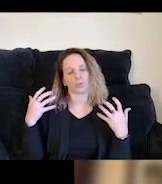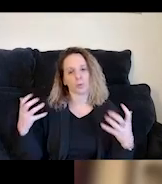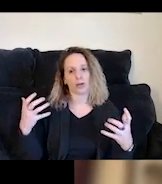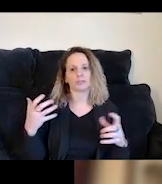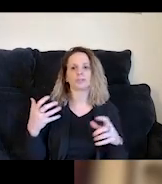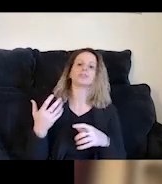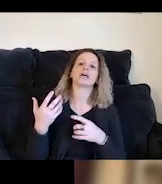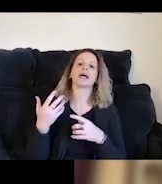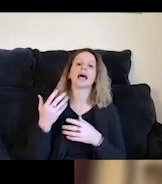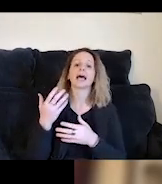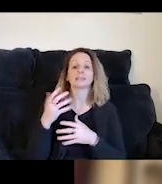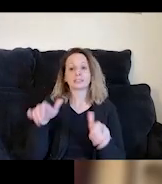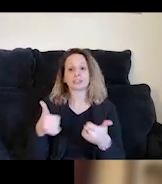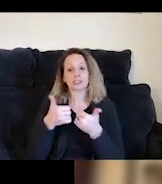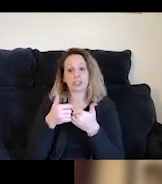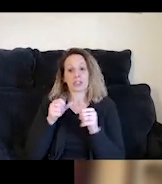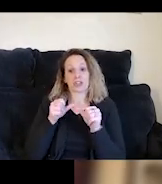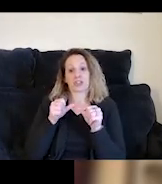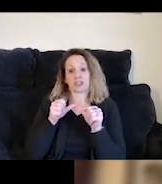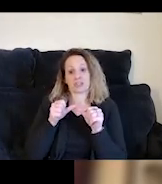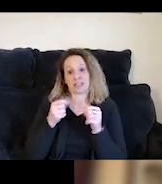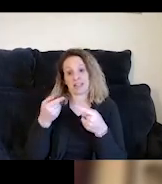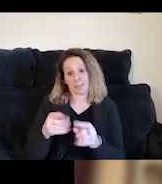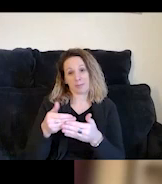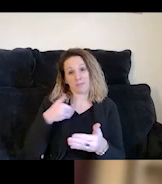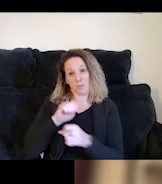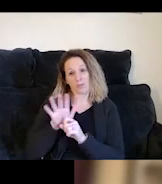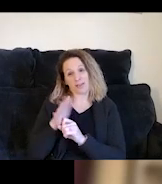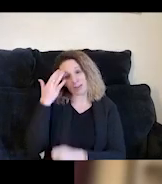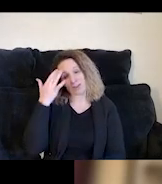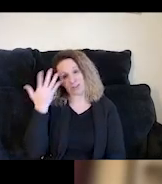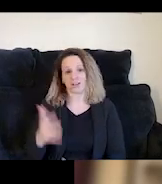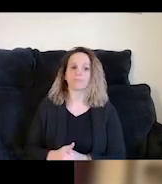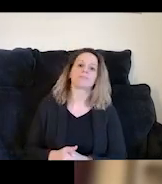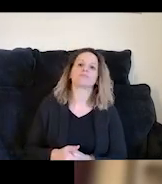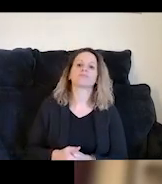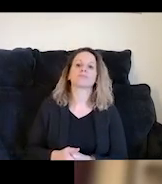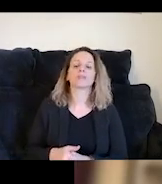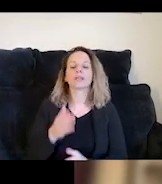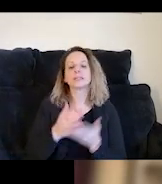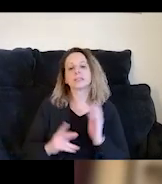that certainly persisted even before the pandemic. So, some of the challenges that we see come into the way,